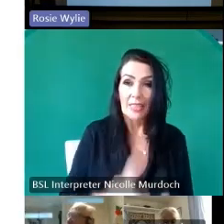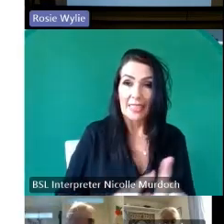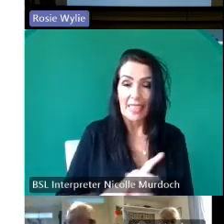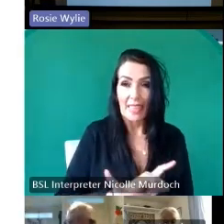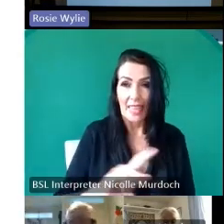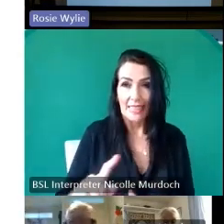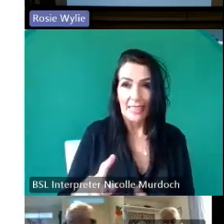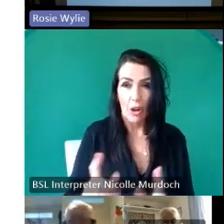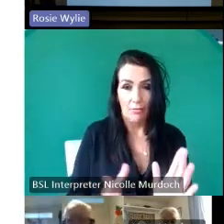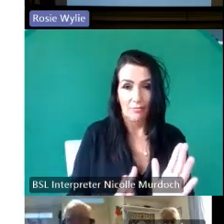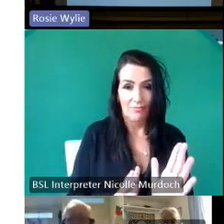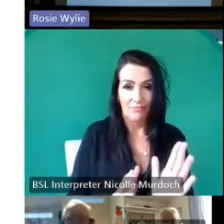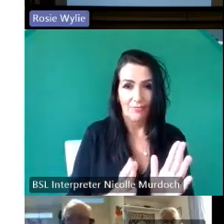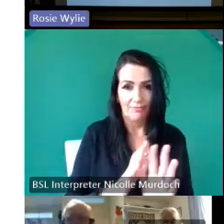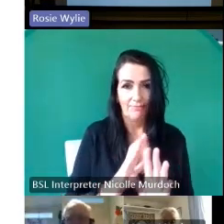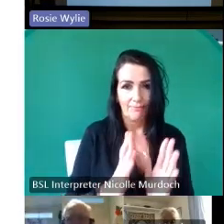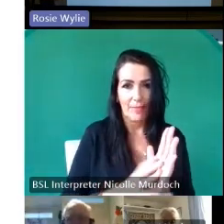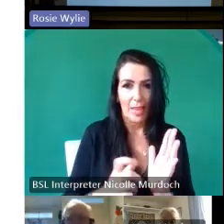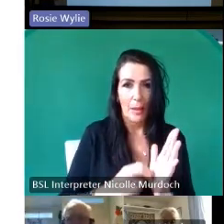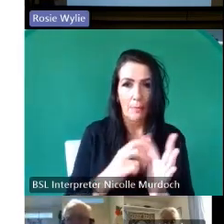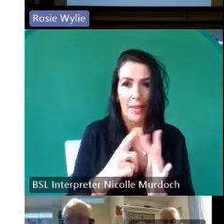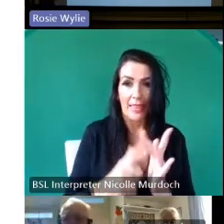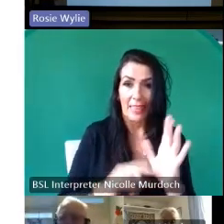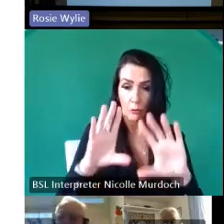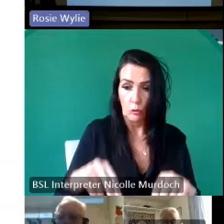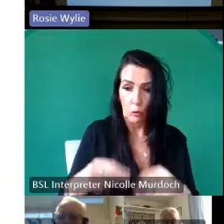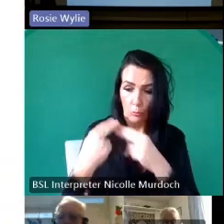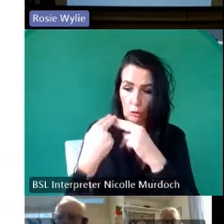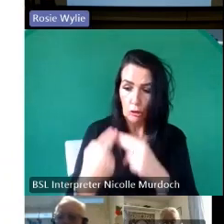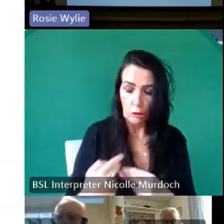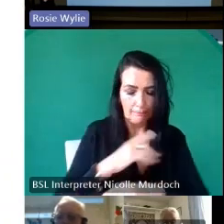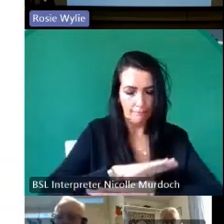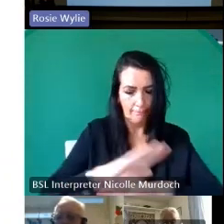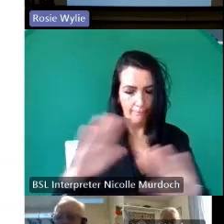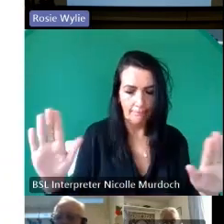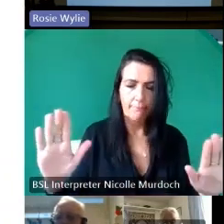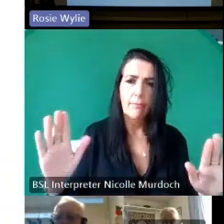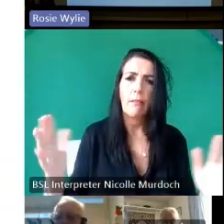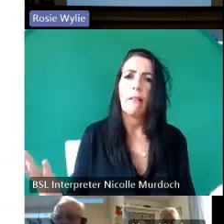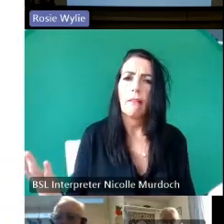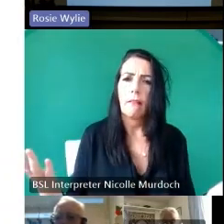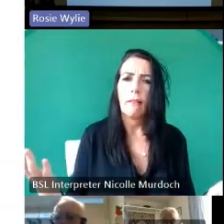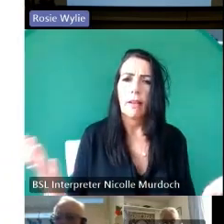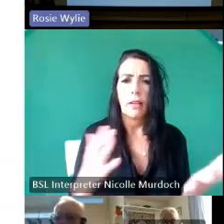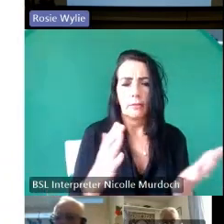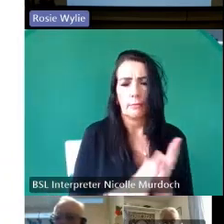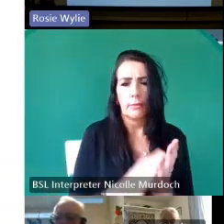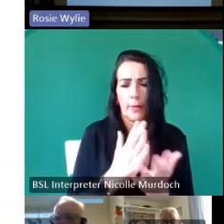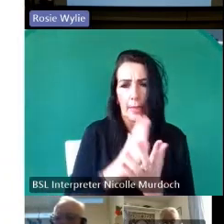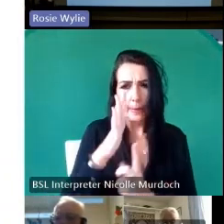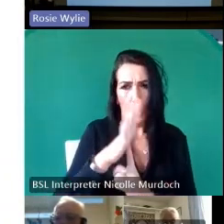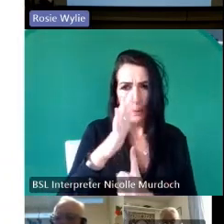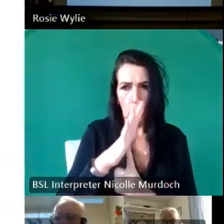the island put a stop to this agel tradition and that's also an important part of the of